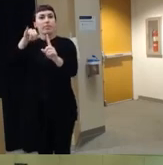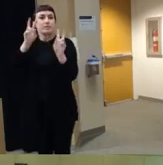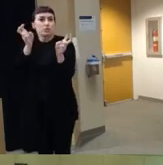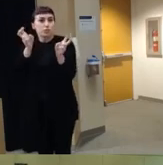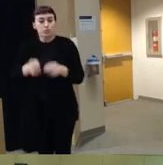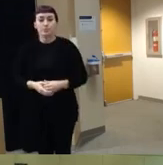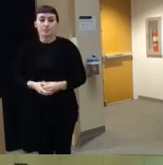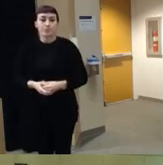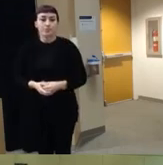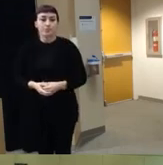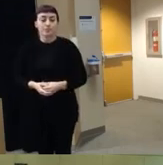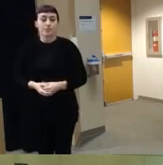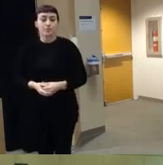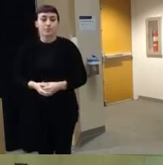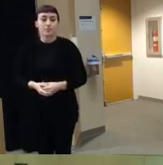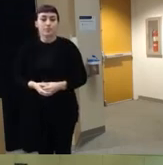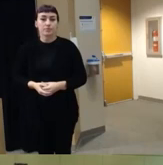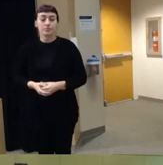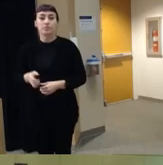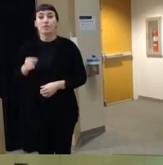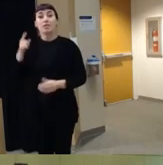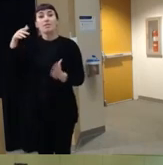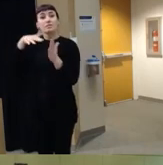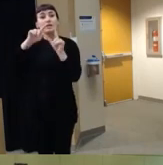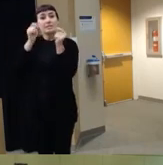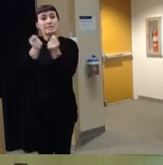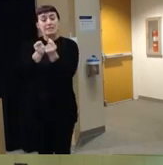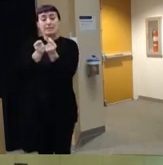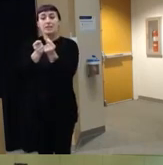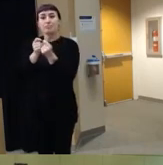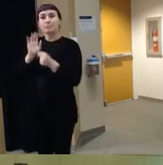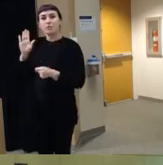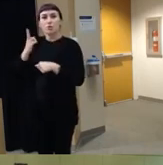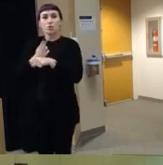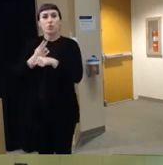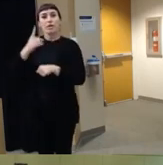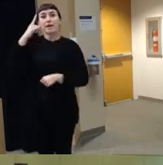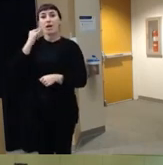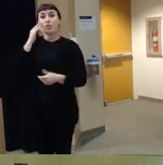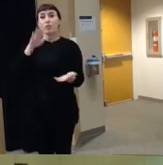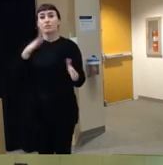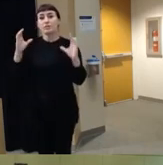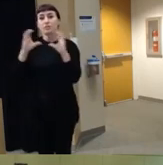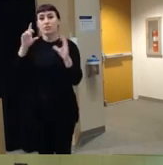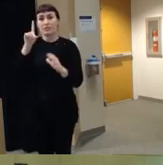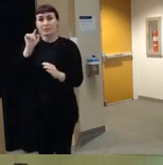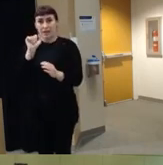um so their study team um used California death certificate data um to look at firearm deaths